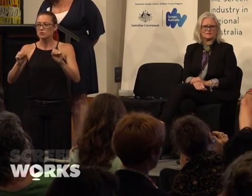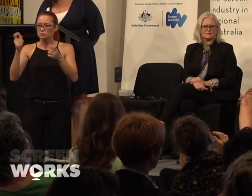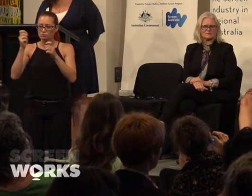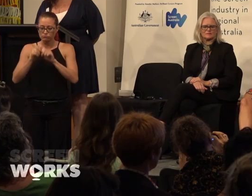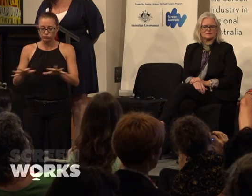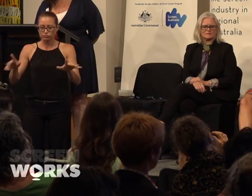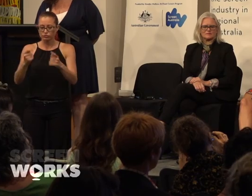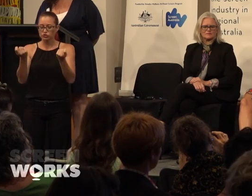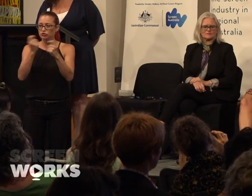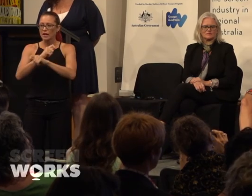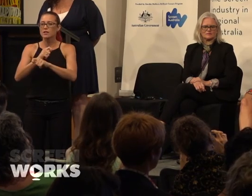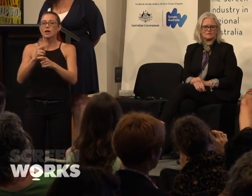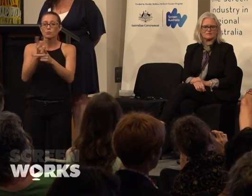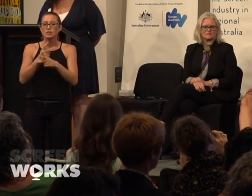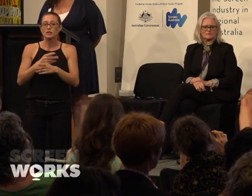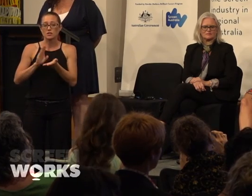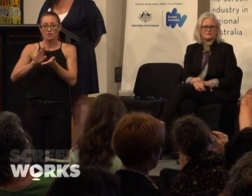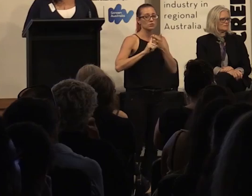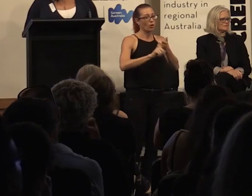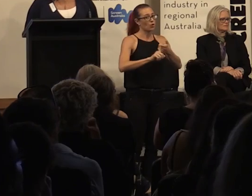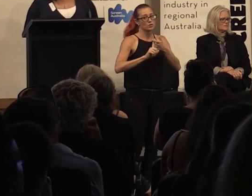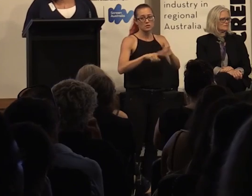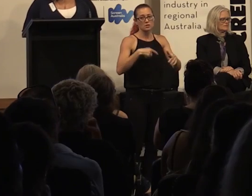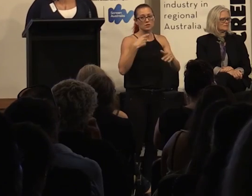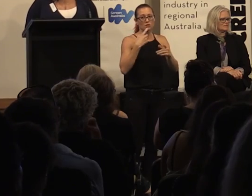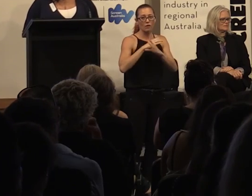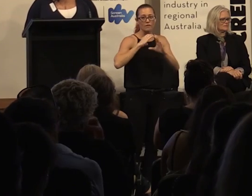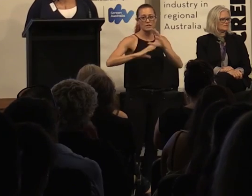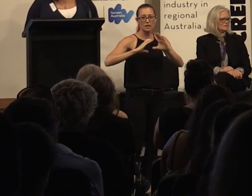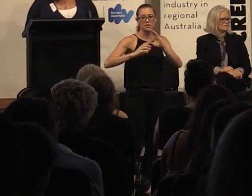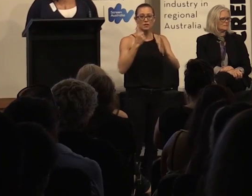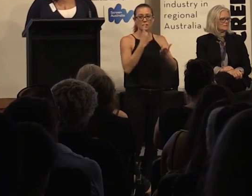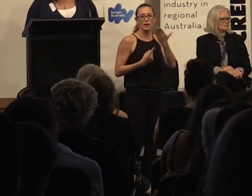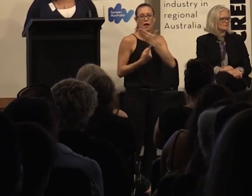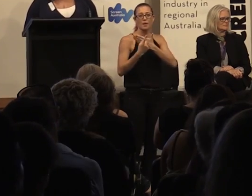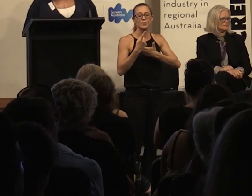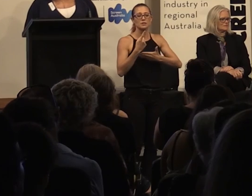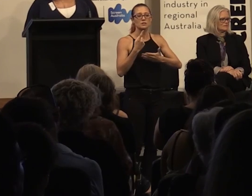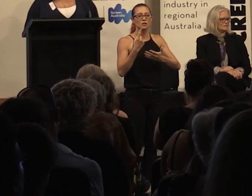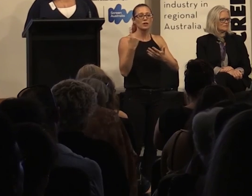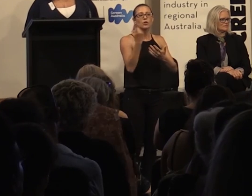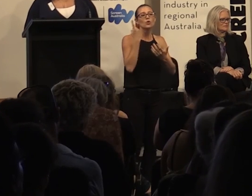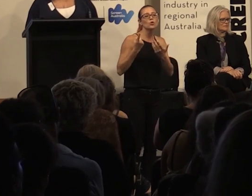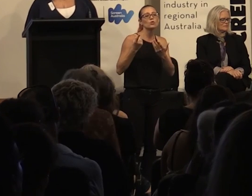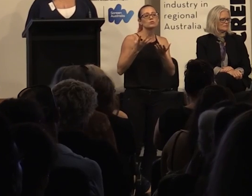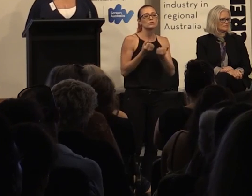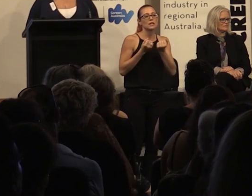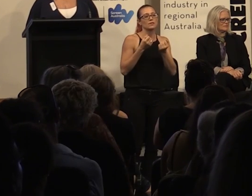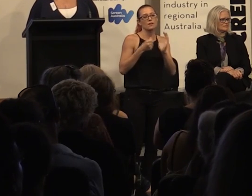We're also in production investment, it's a constant conversation that is happening in terms of who's getting funding, but we have to see the